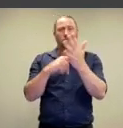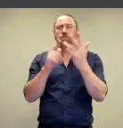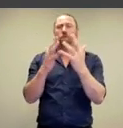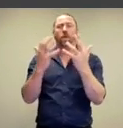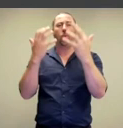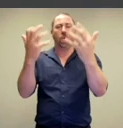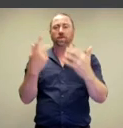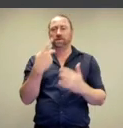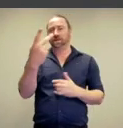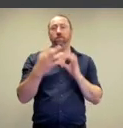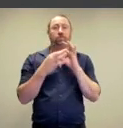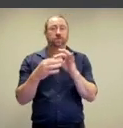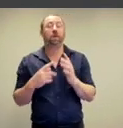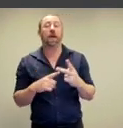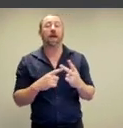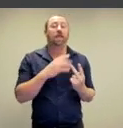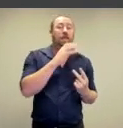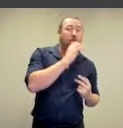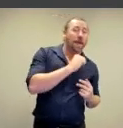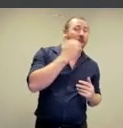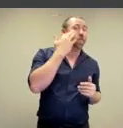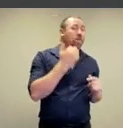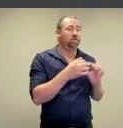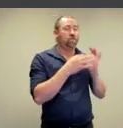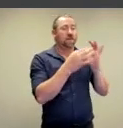artist